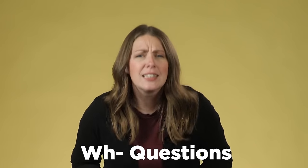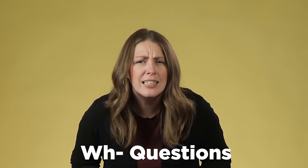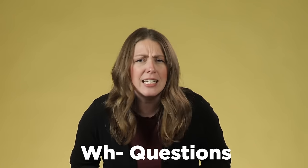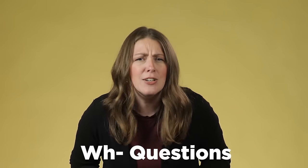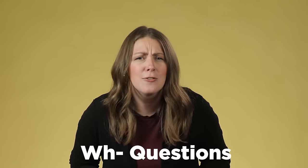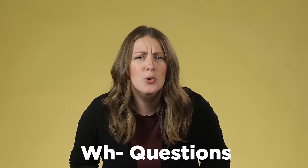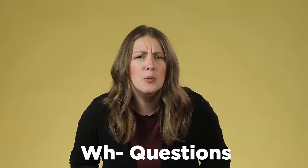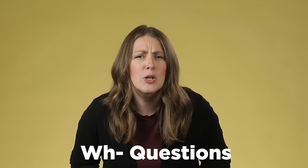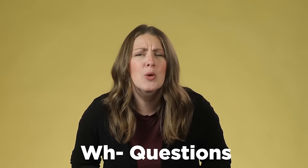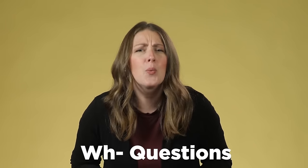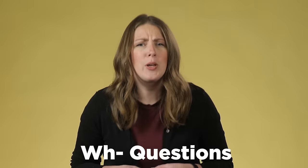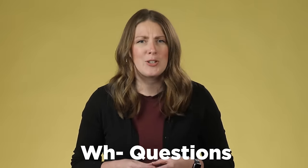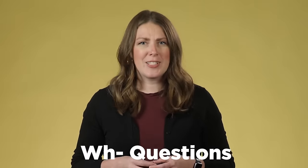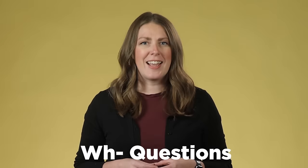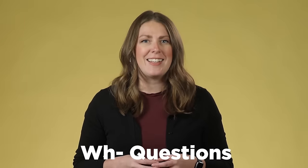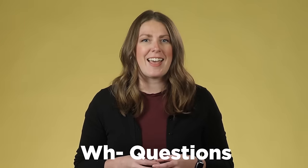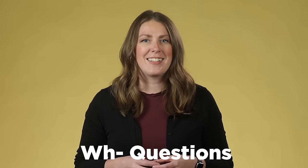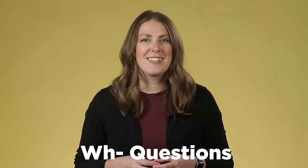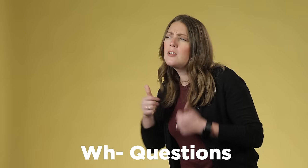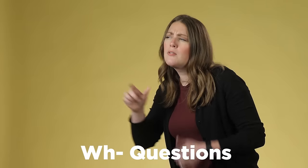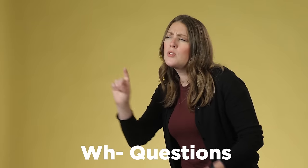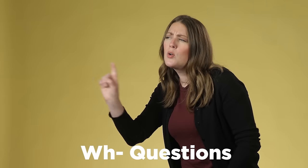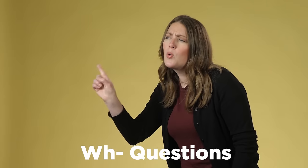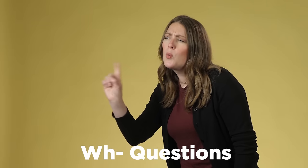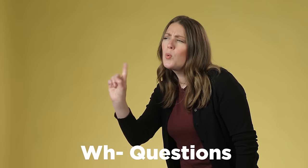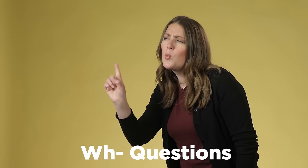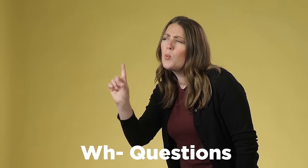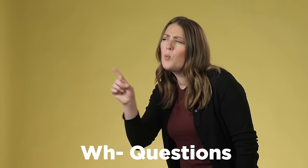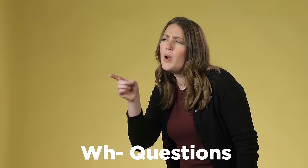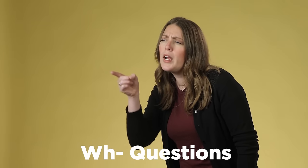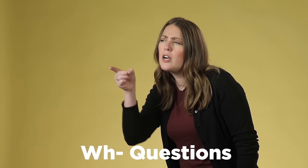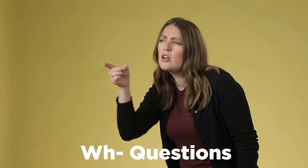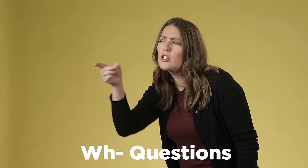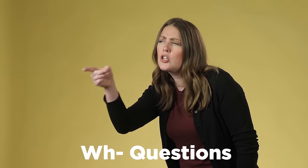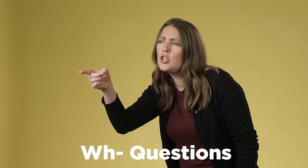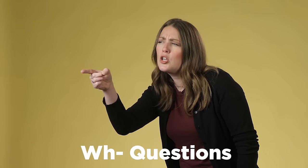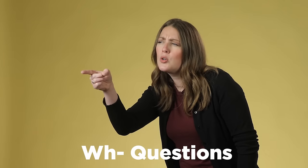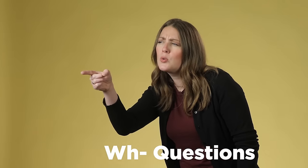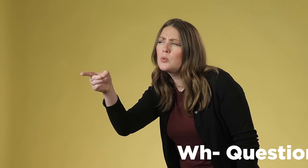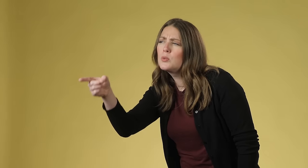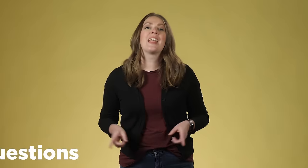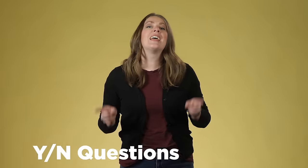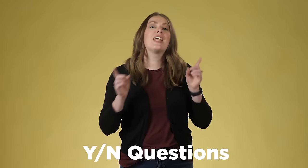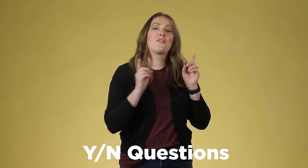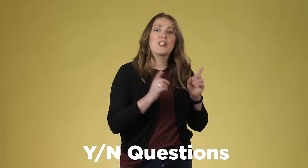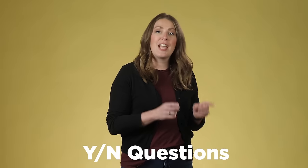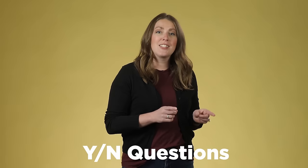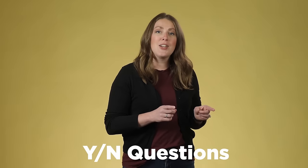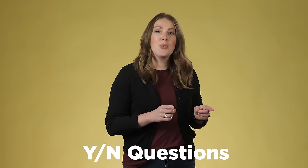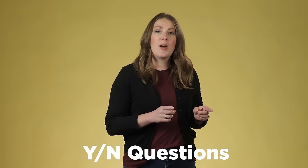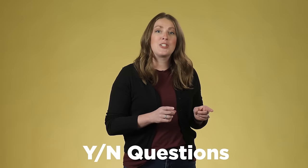'How or how', you're doing the sign how but make sure that your eyebrows